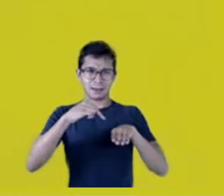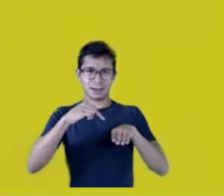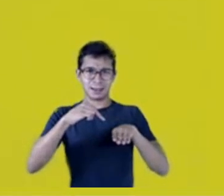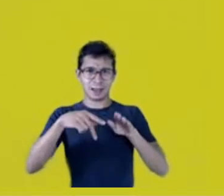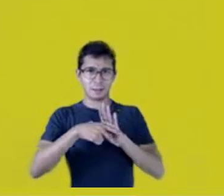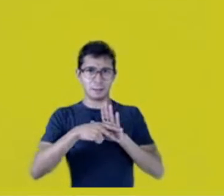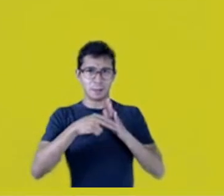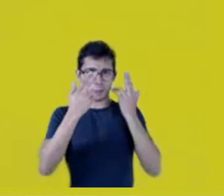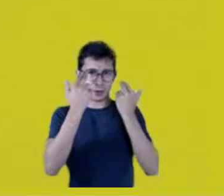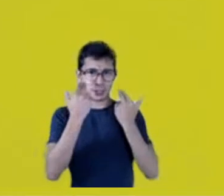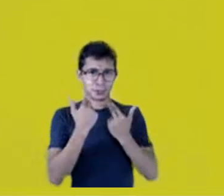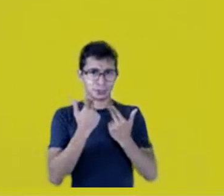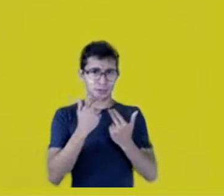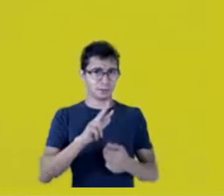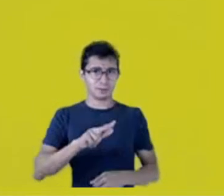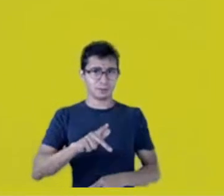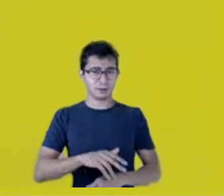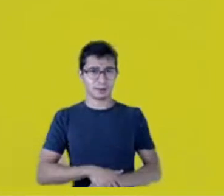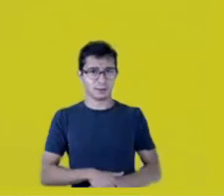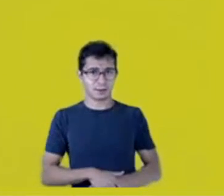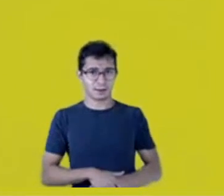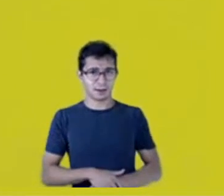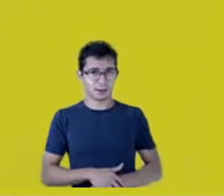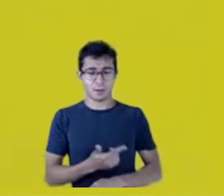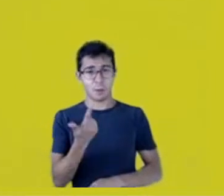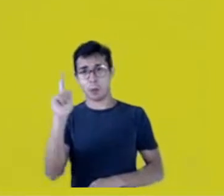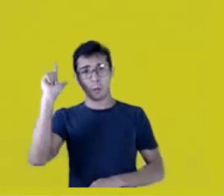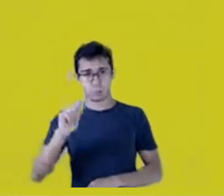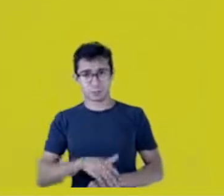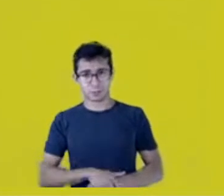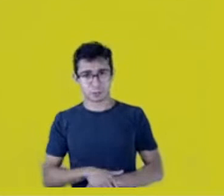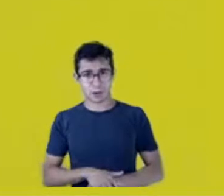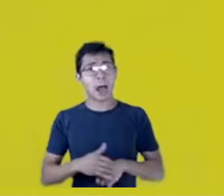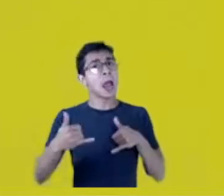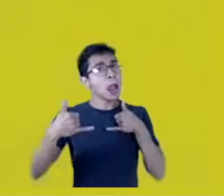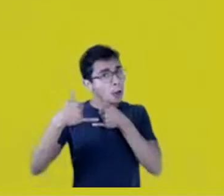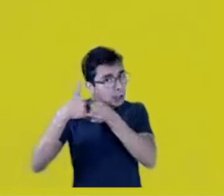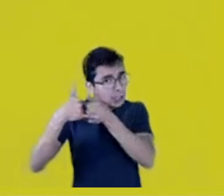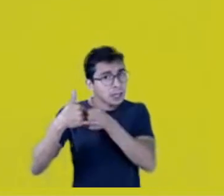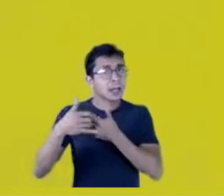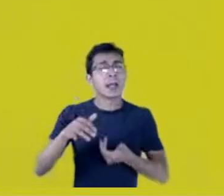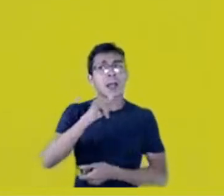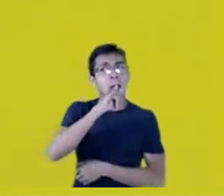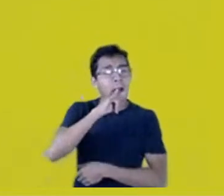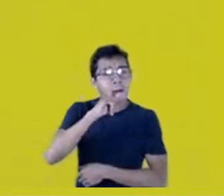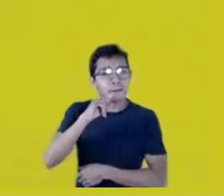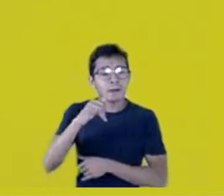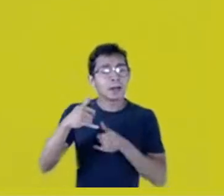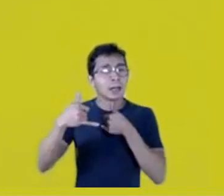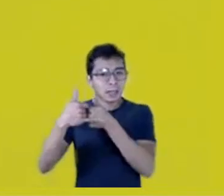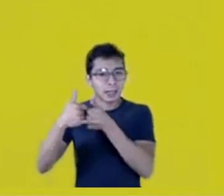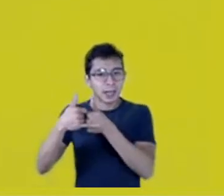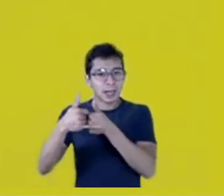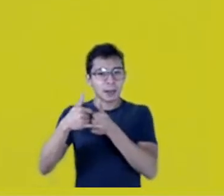I called... I mean, I called the Baniwa in the Amazon and I said,